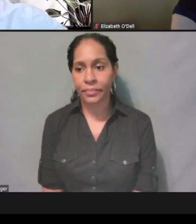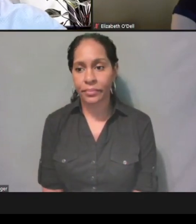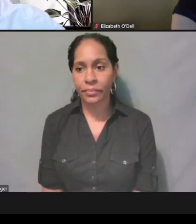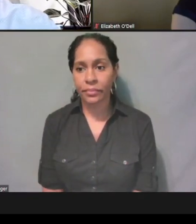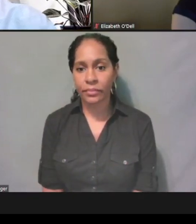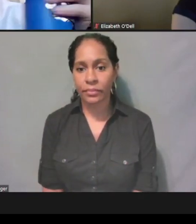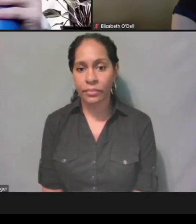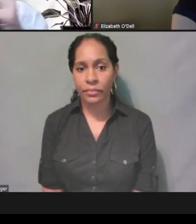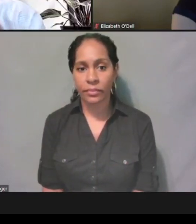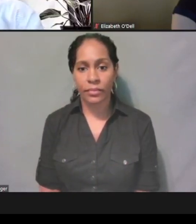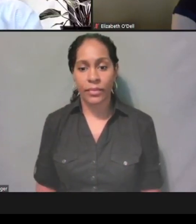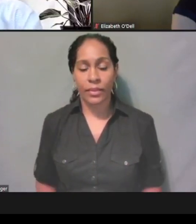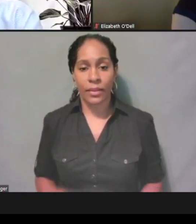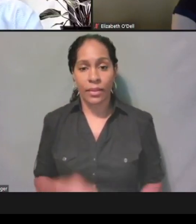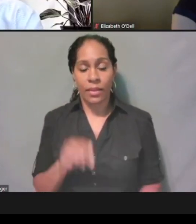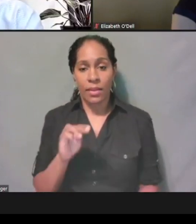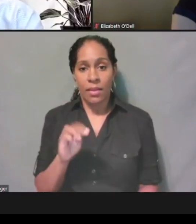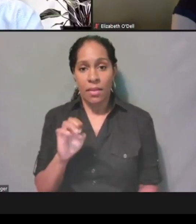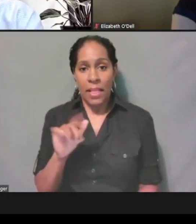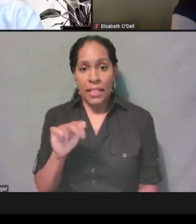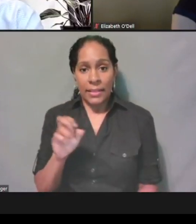[Melanie] All right, thank you.